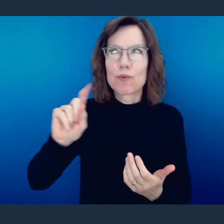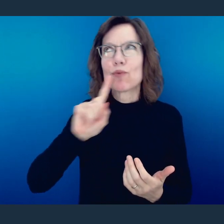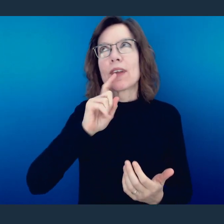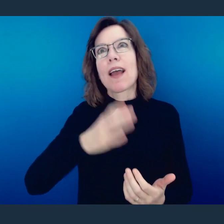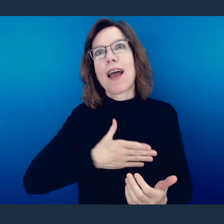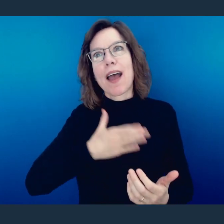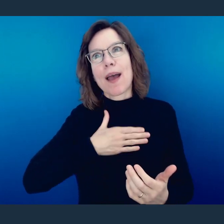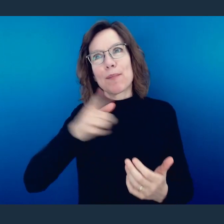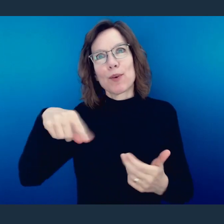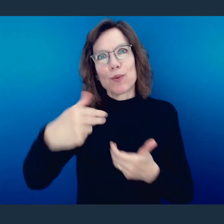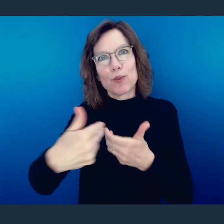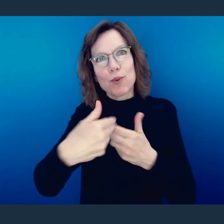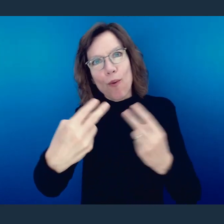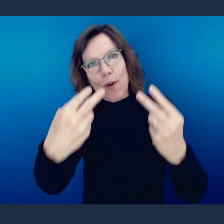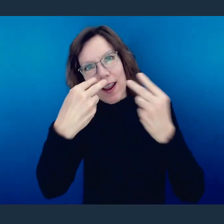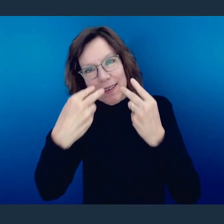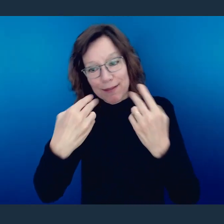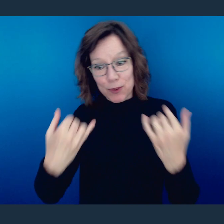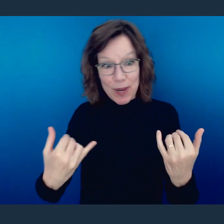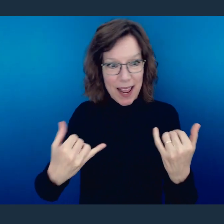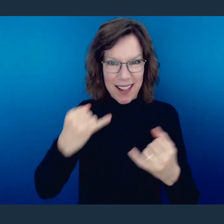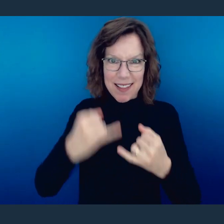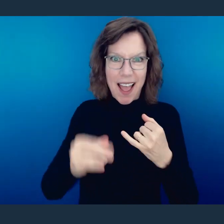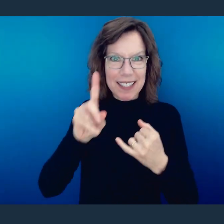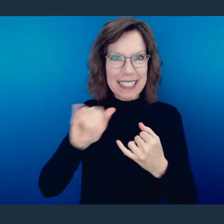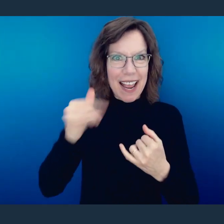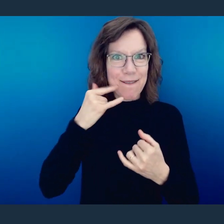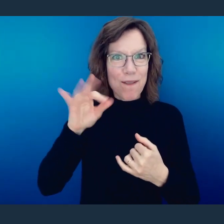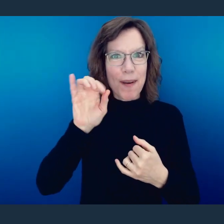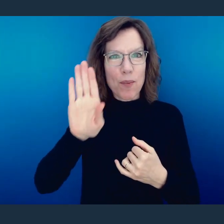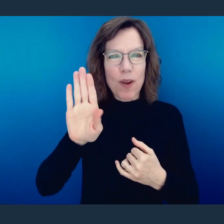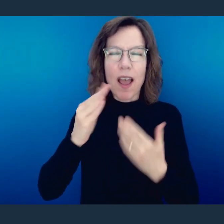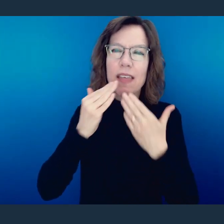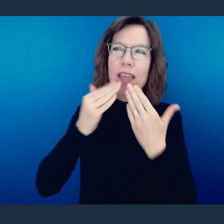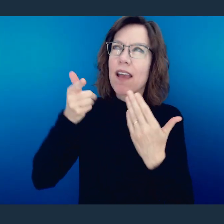Church, and I'm so glad that you can join us here on this last day of February. I thank